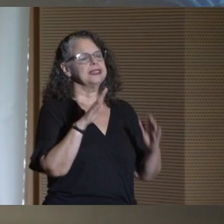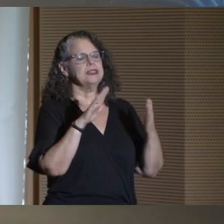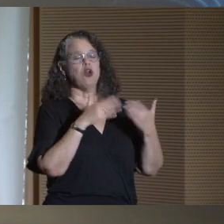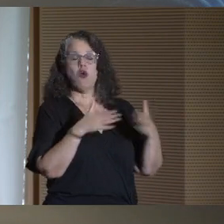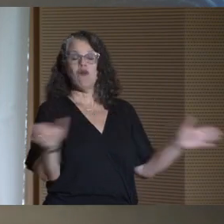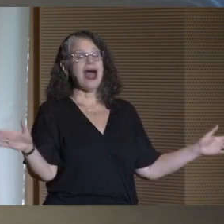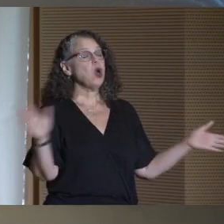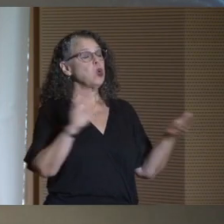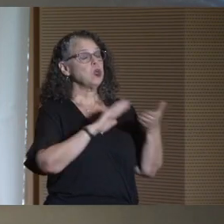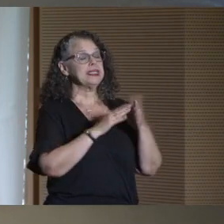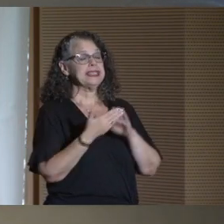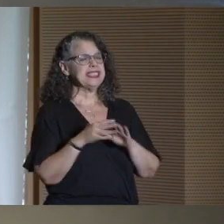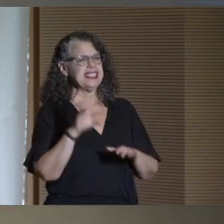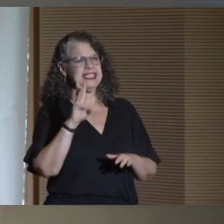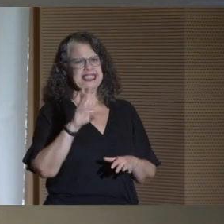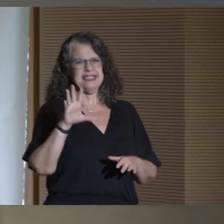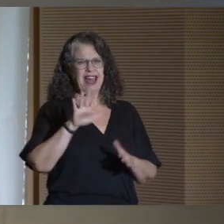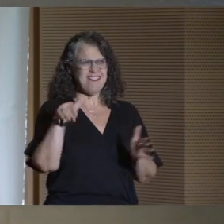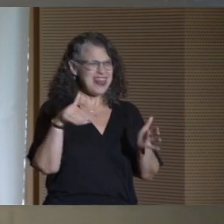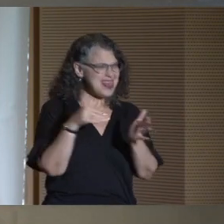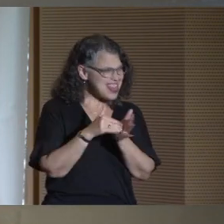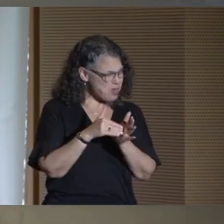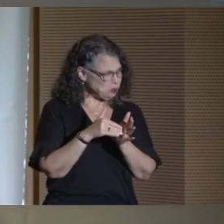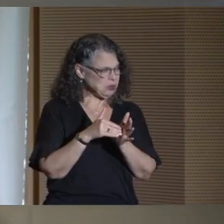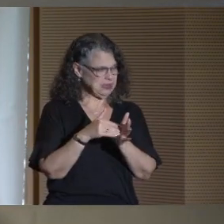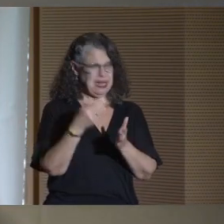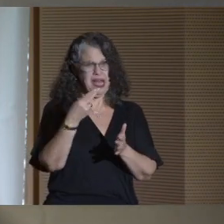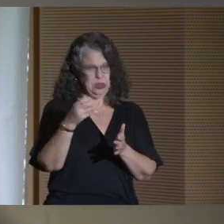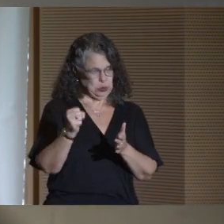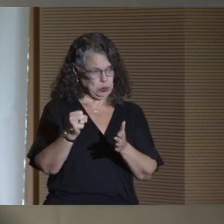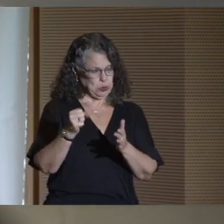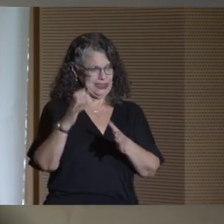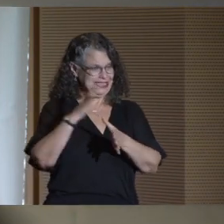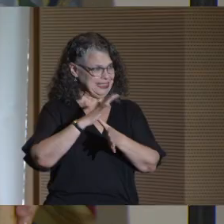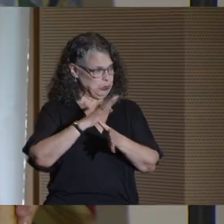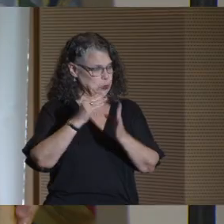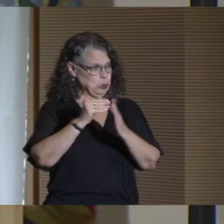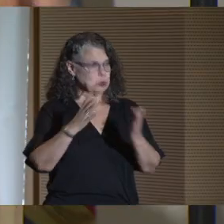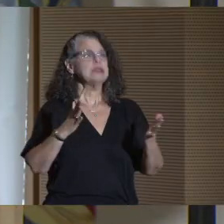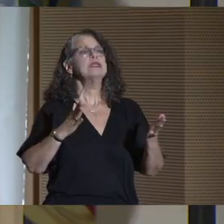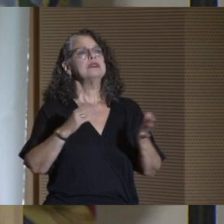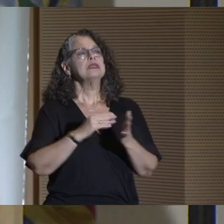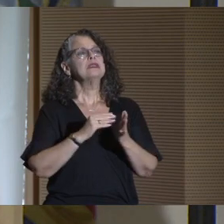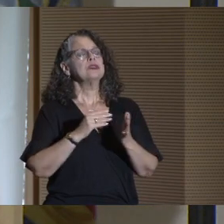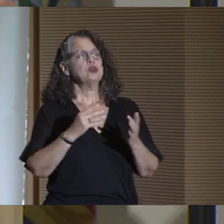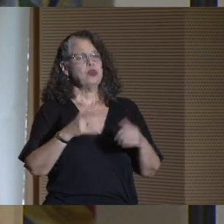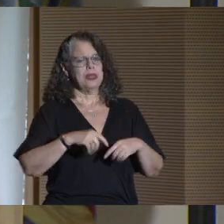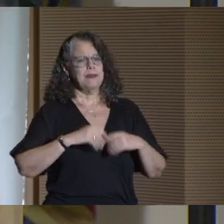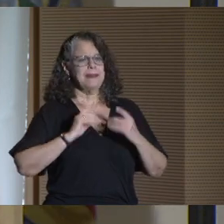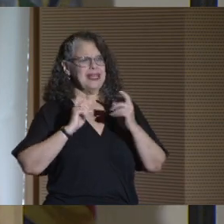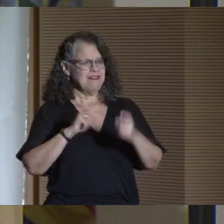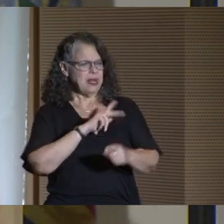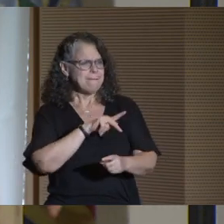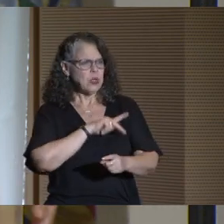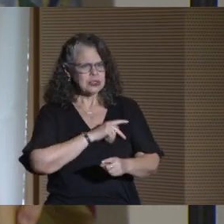Citywide, 65,000 high school seniors will be getting personalized